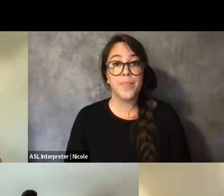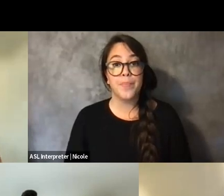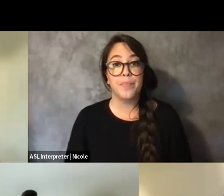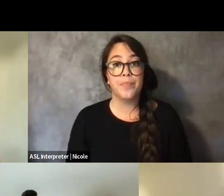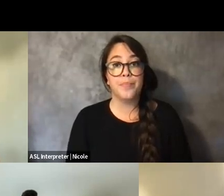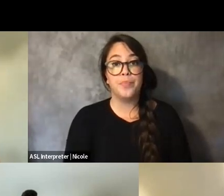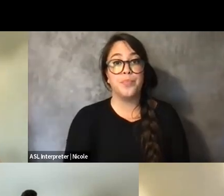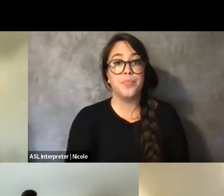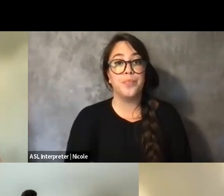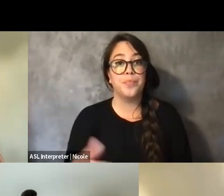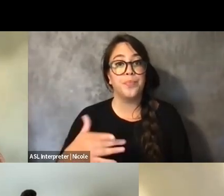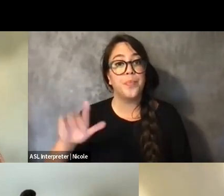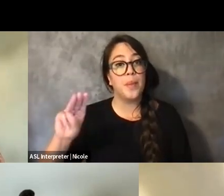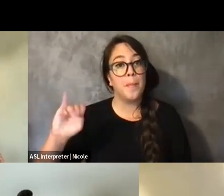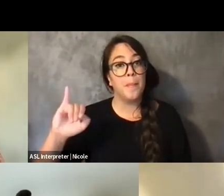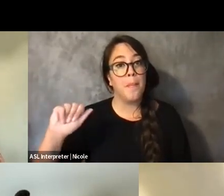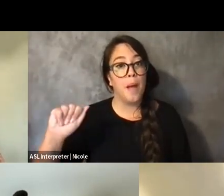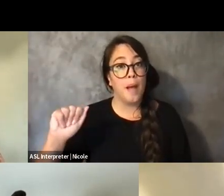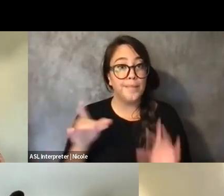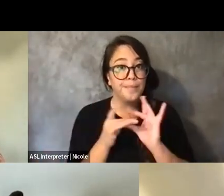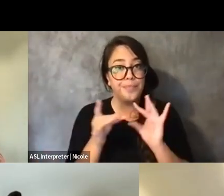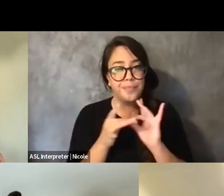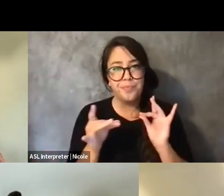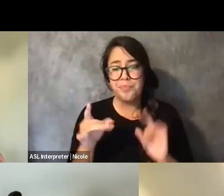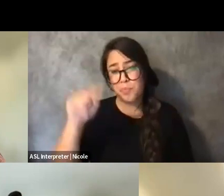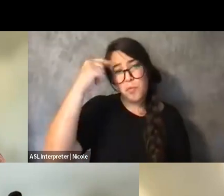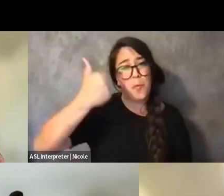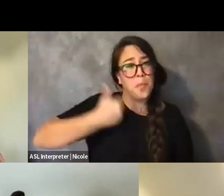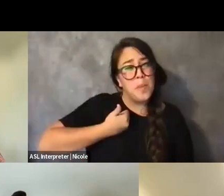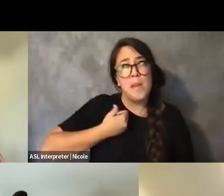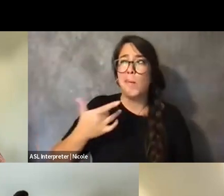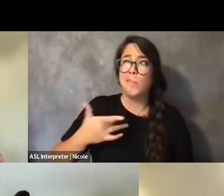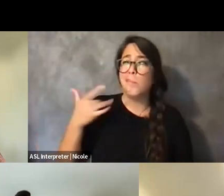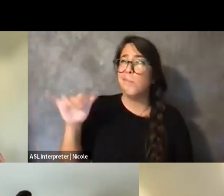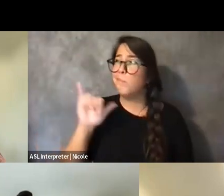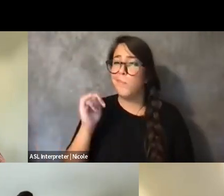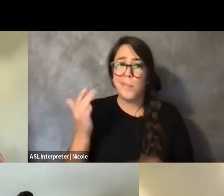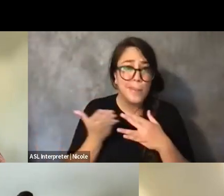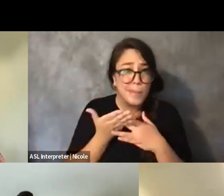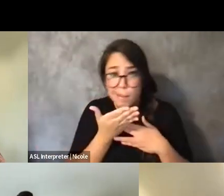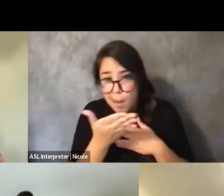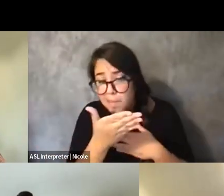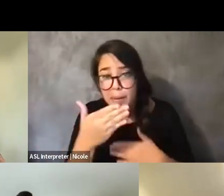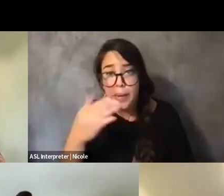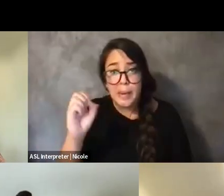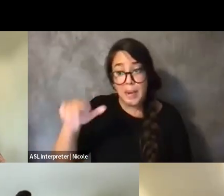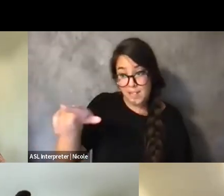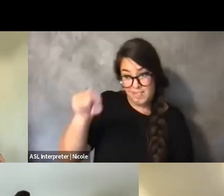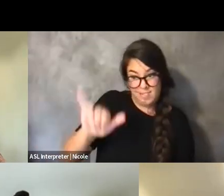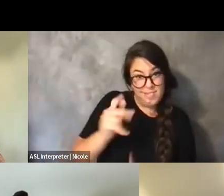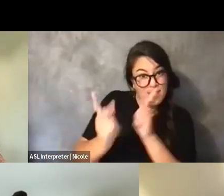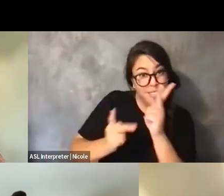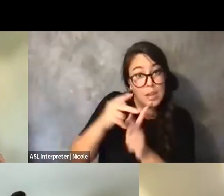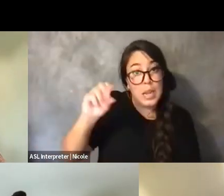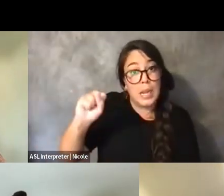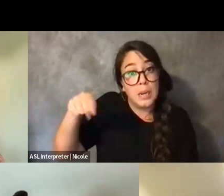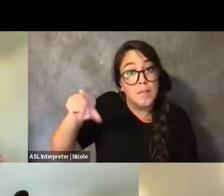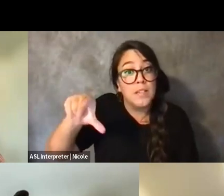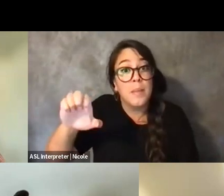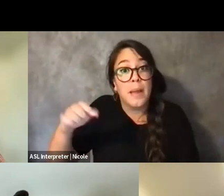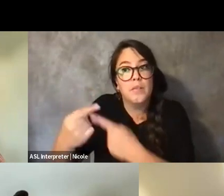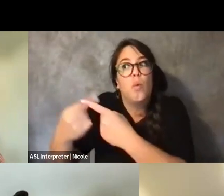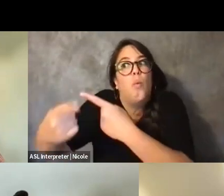I feel that navigating those spaces when they are available has been really nice.